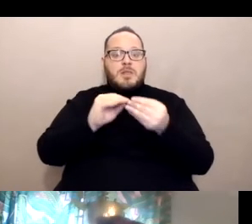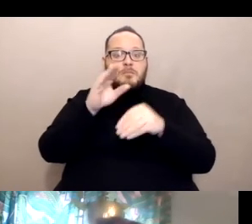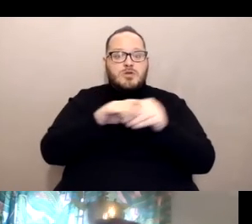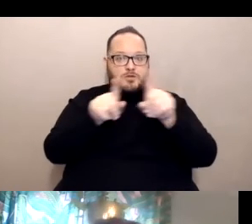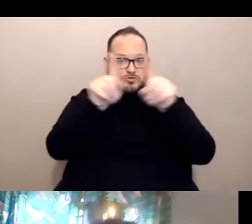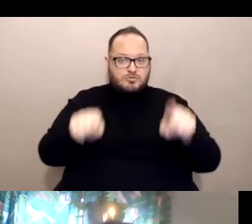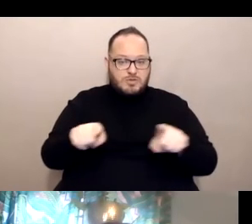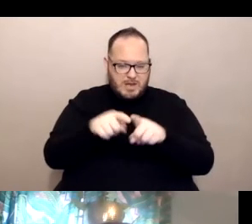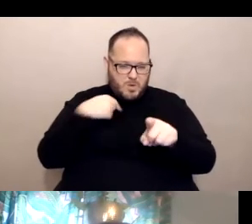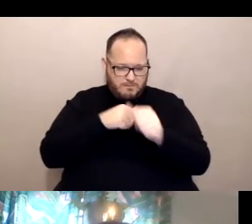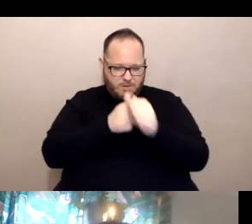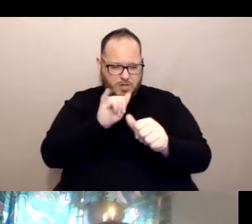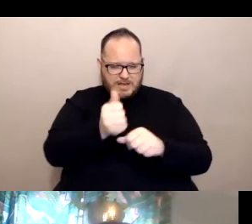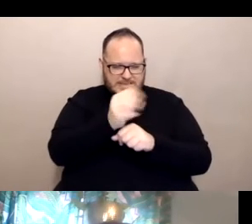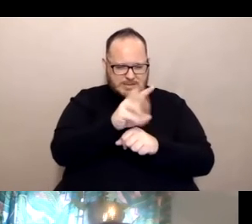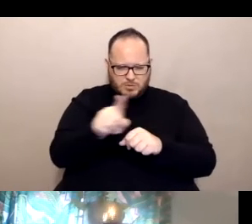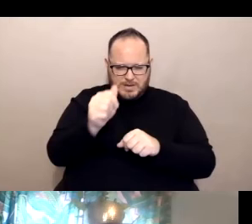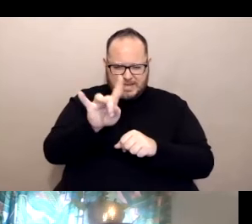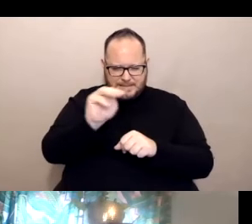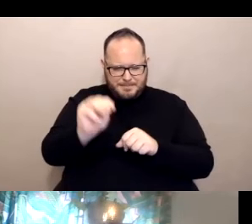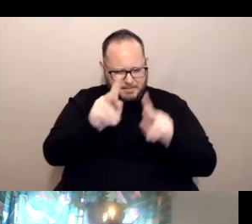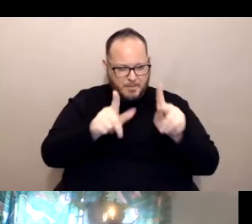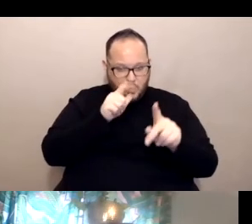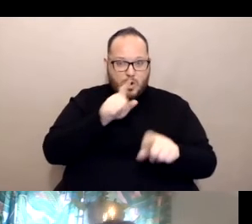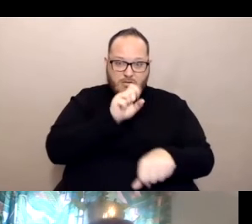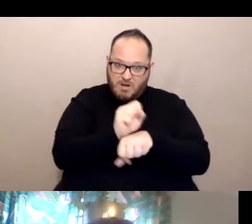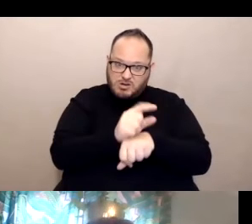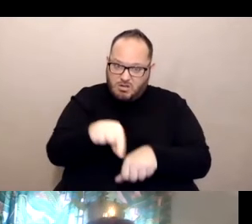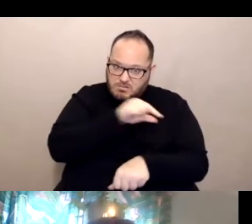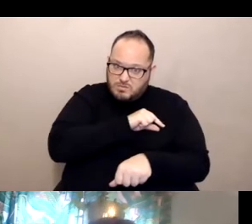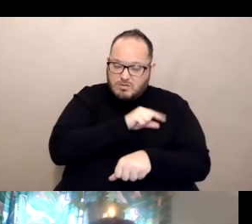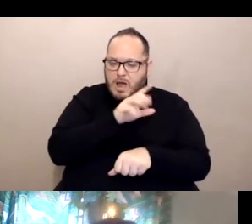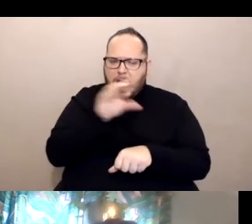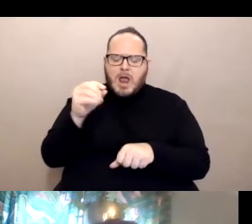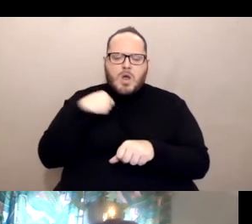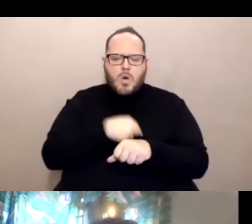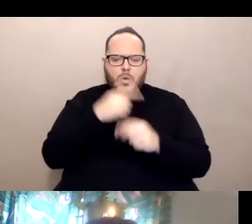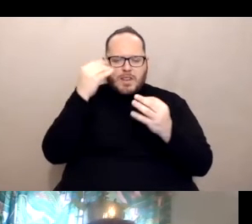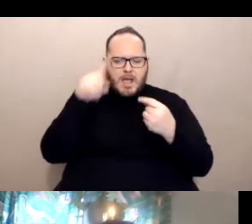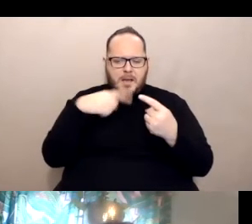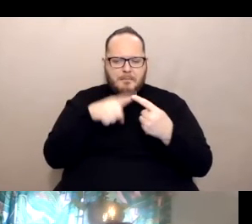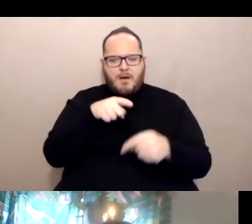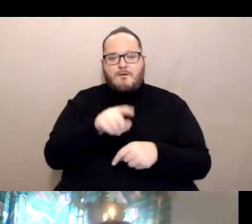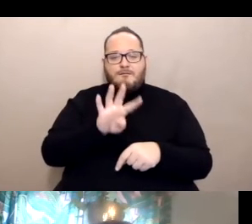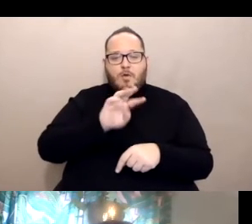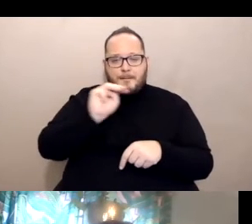who actually are eligible and think about 4 million of those are like all of us who are on this call today,